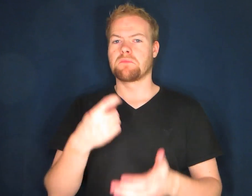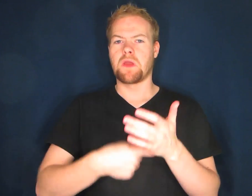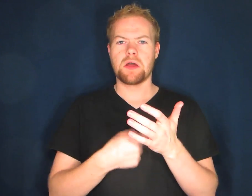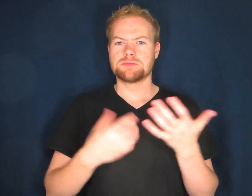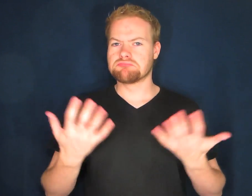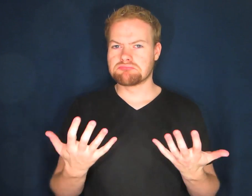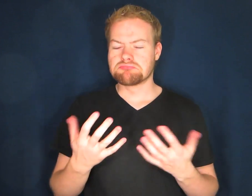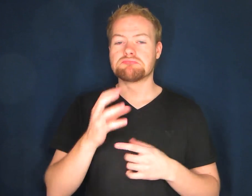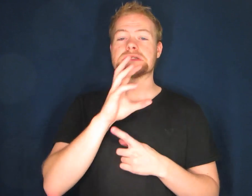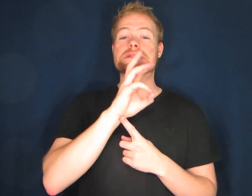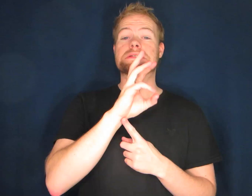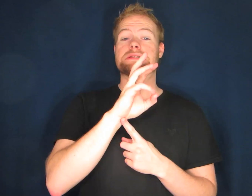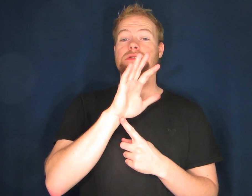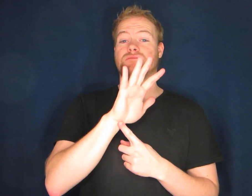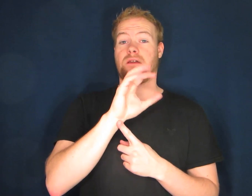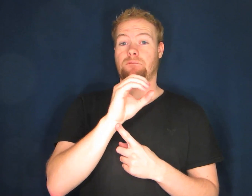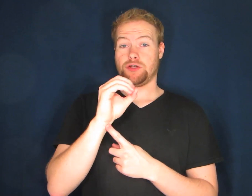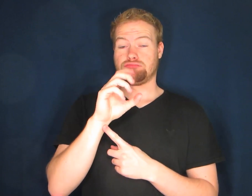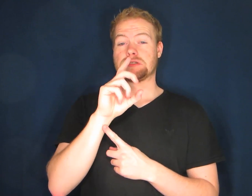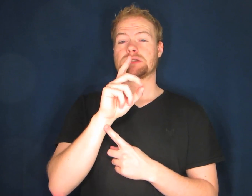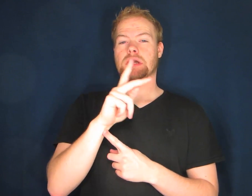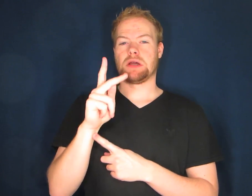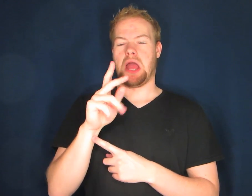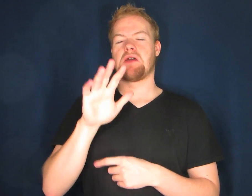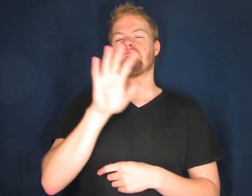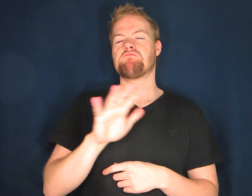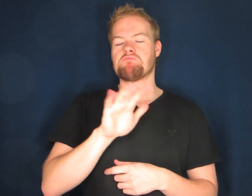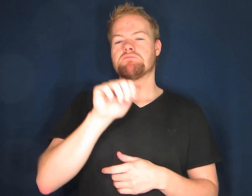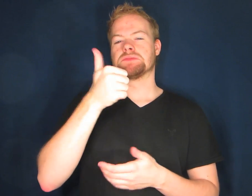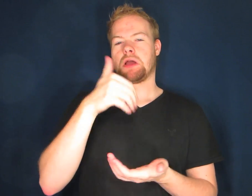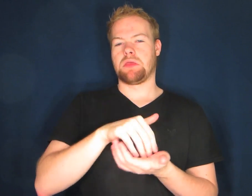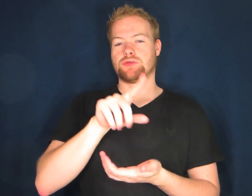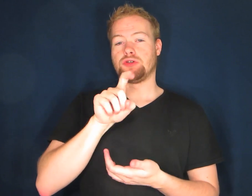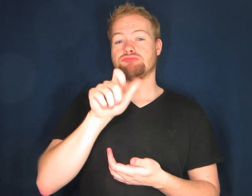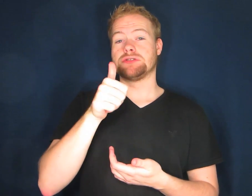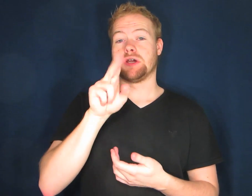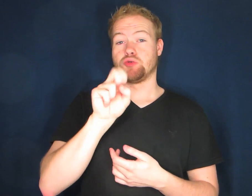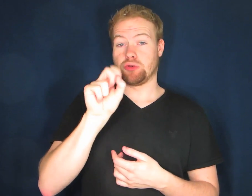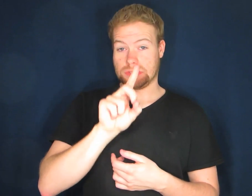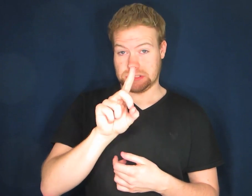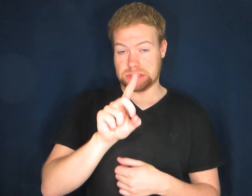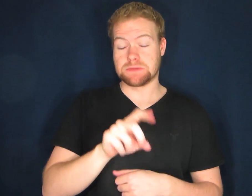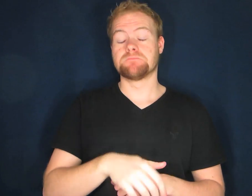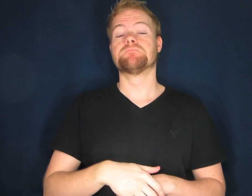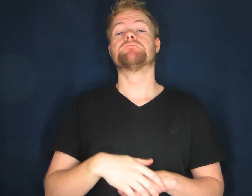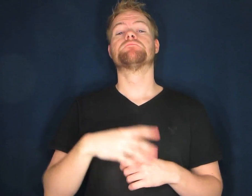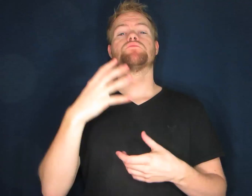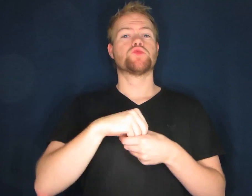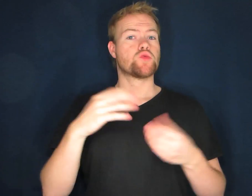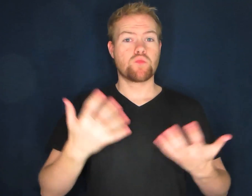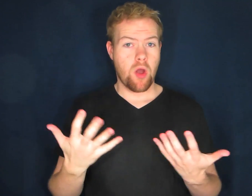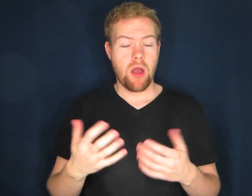Costs are what? 66.500 DKK which is about 10,110 USD. It includes what?